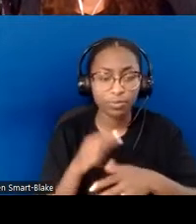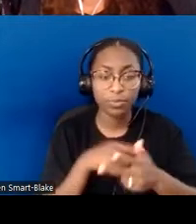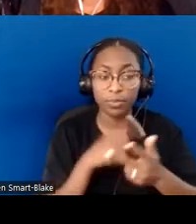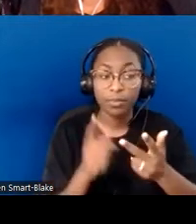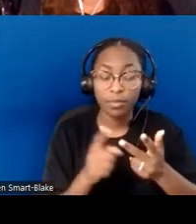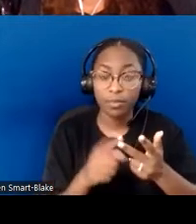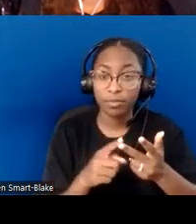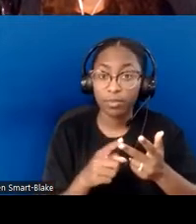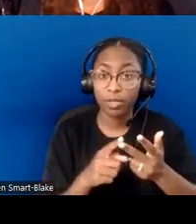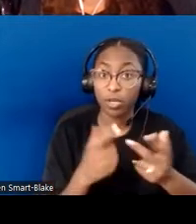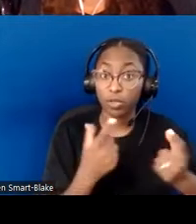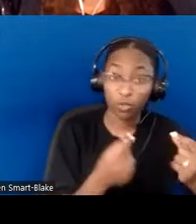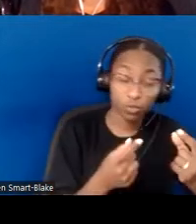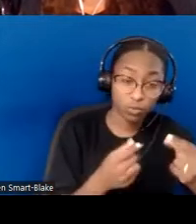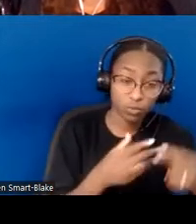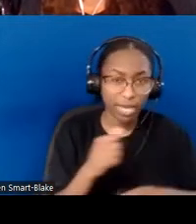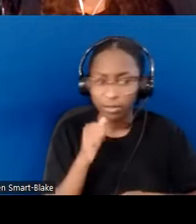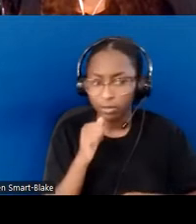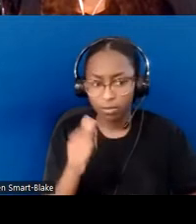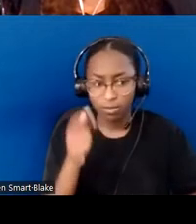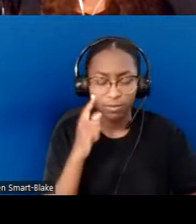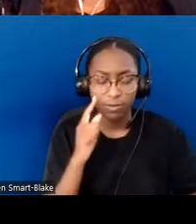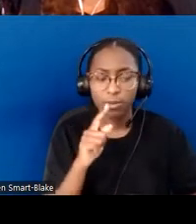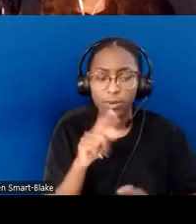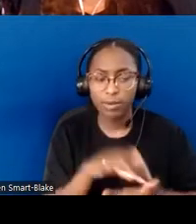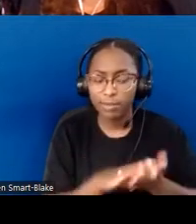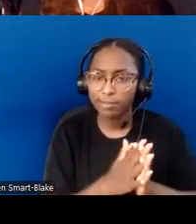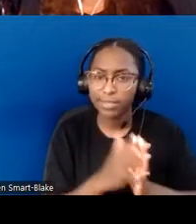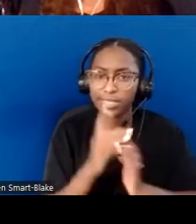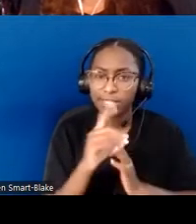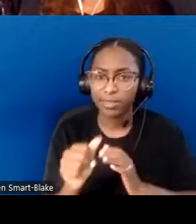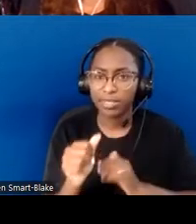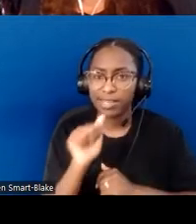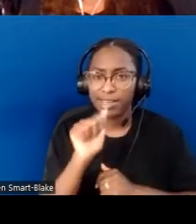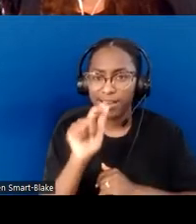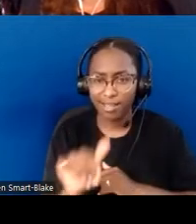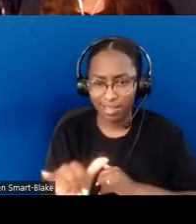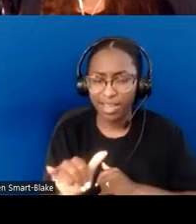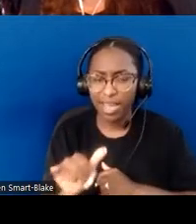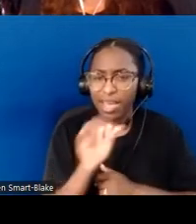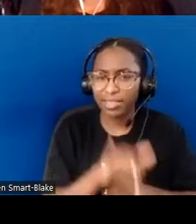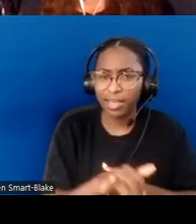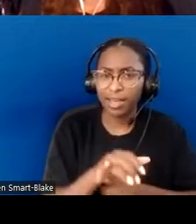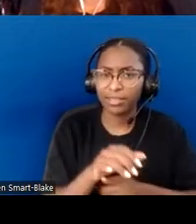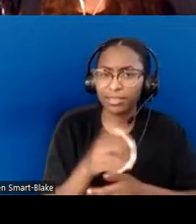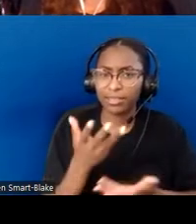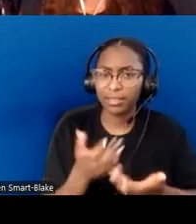which will give you a lot of tools to think about and ways to help examine how you interact.